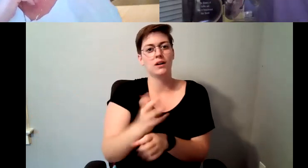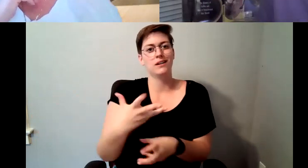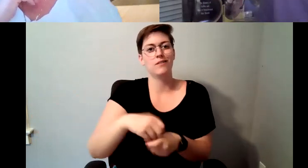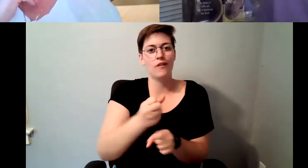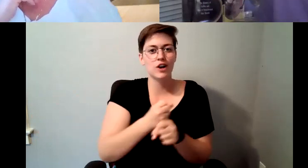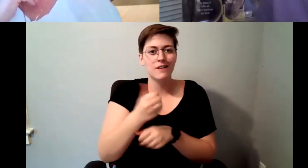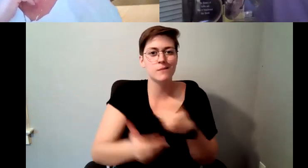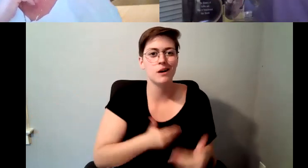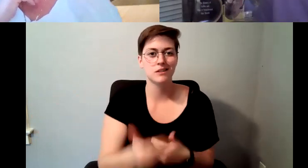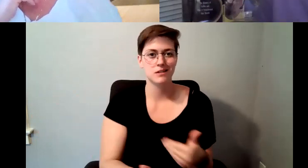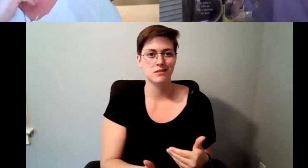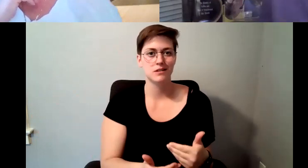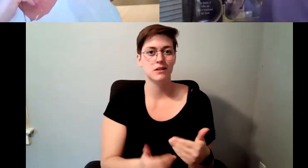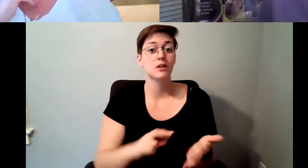help people learn.